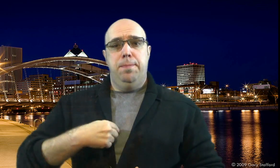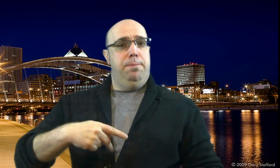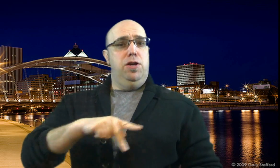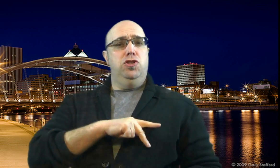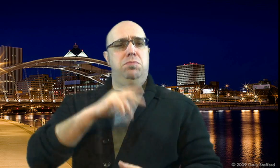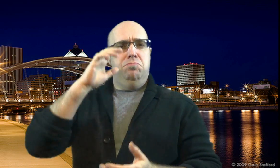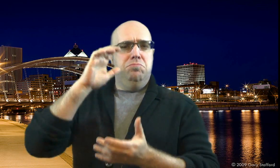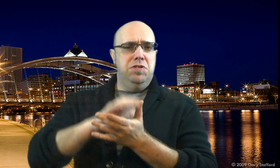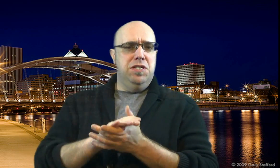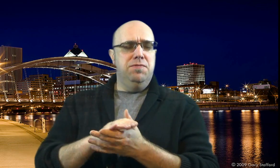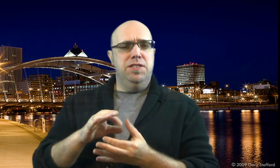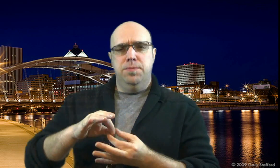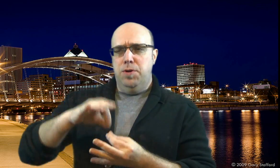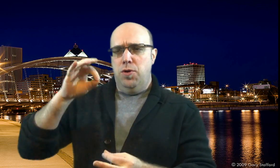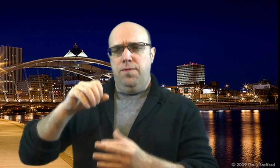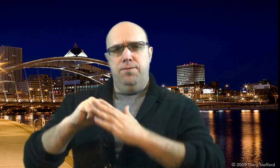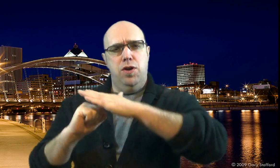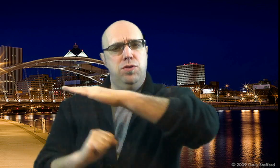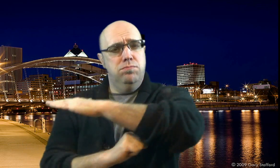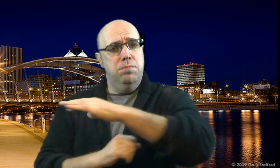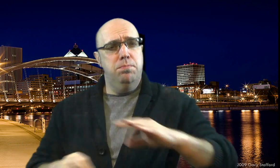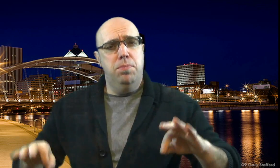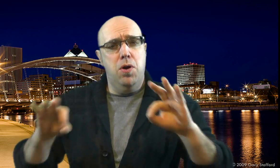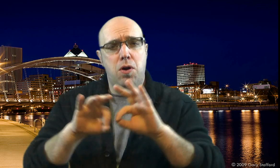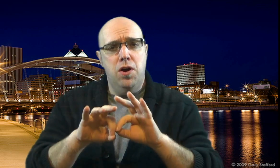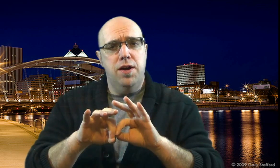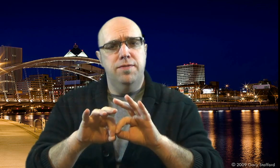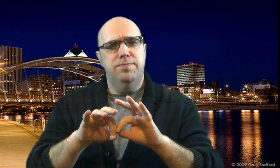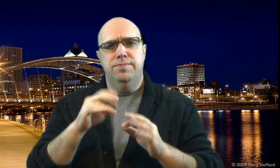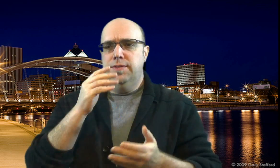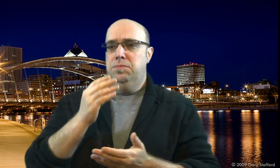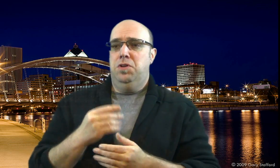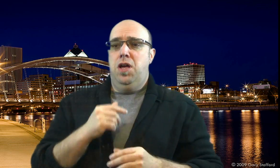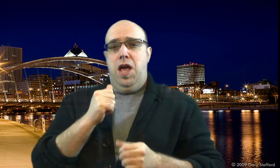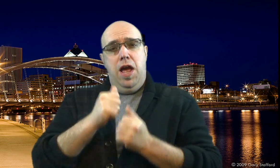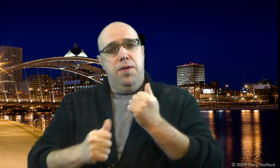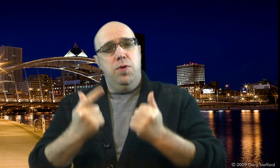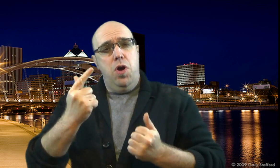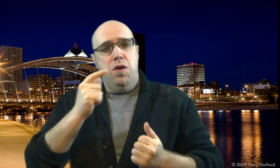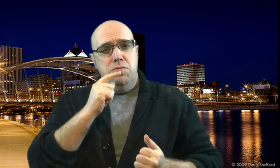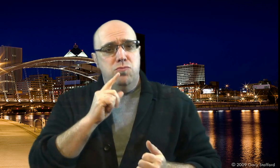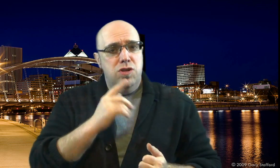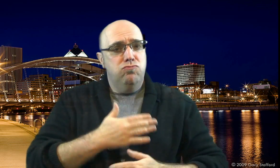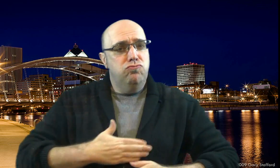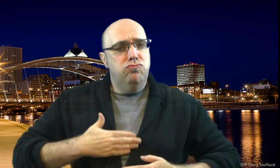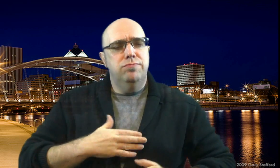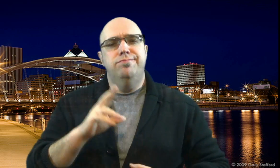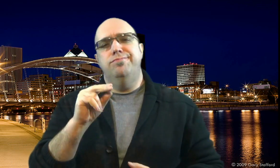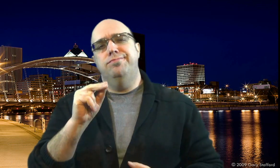I personally believe that spiritual foundation is important. Not everyone will enjoy this relationship.